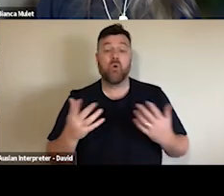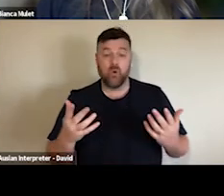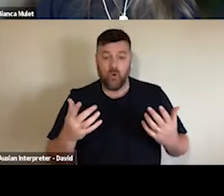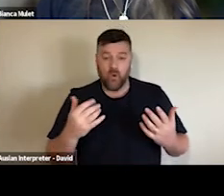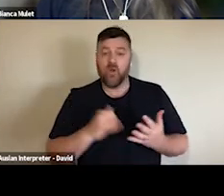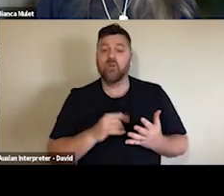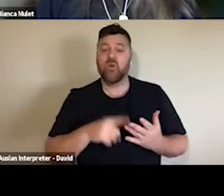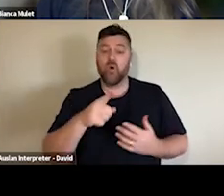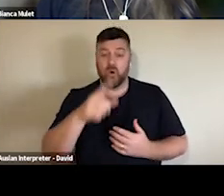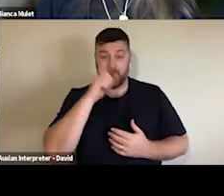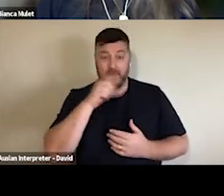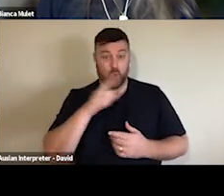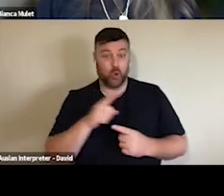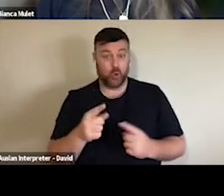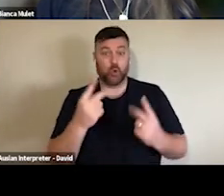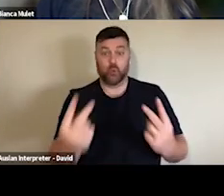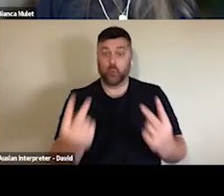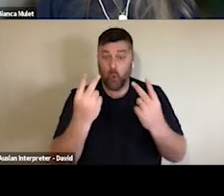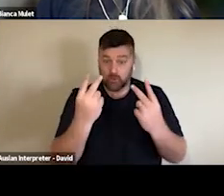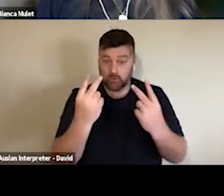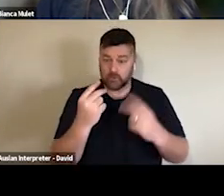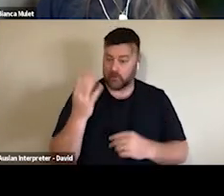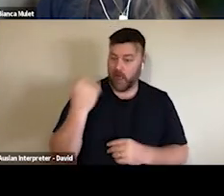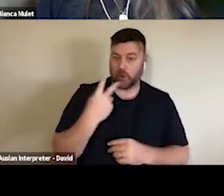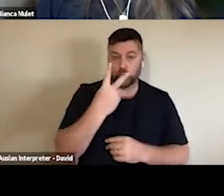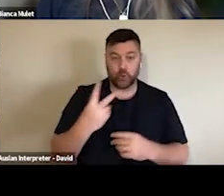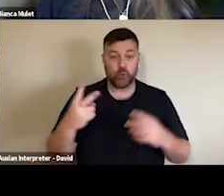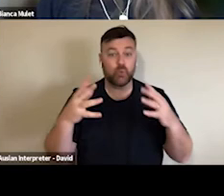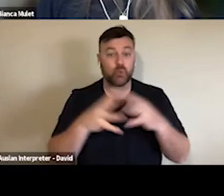of questioning is problematic because people many, many arts patrons are just simply not